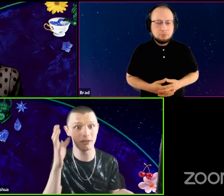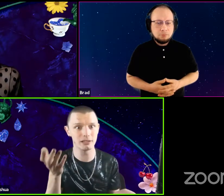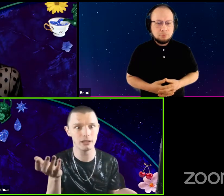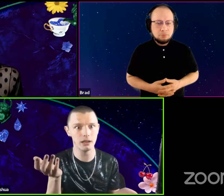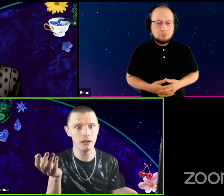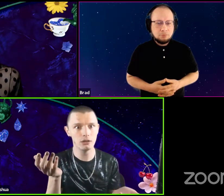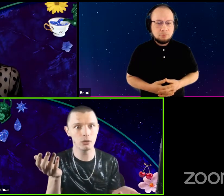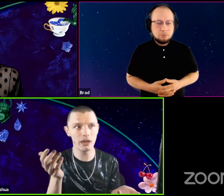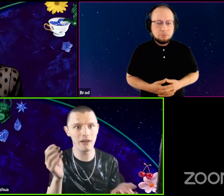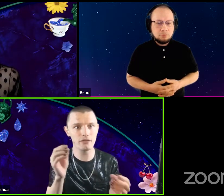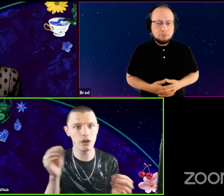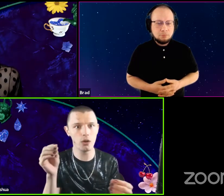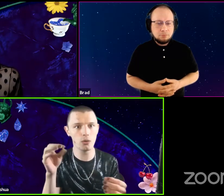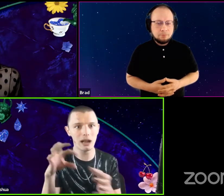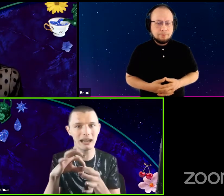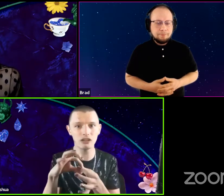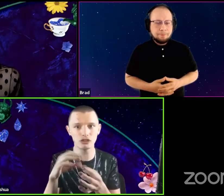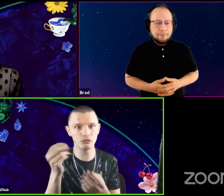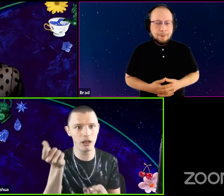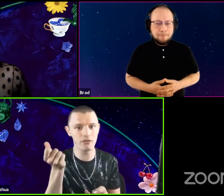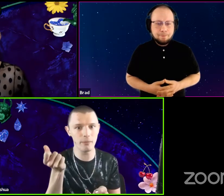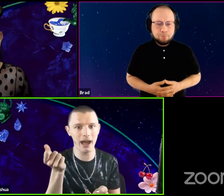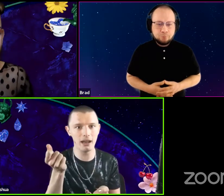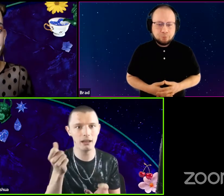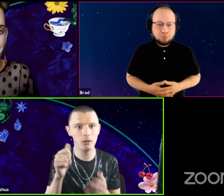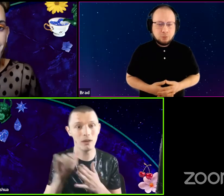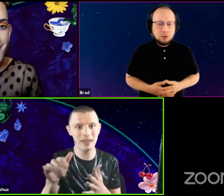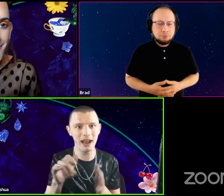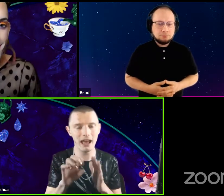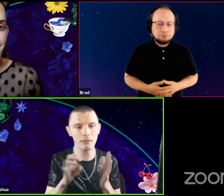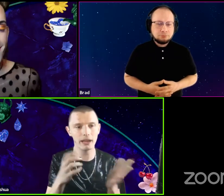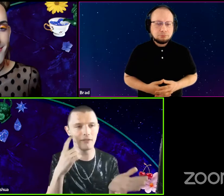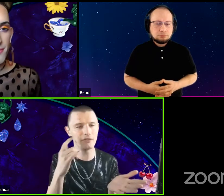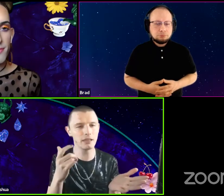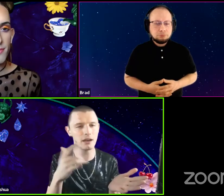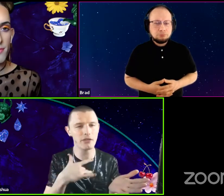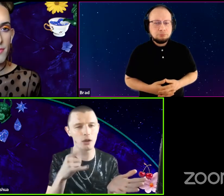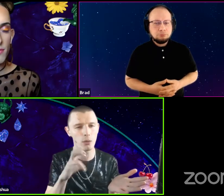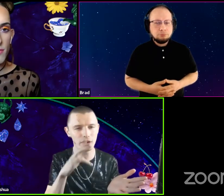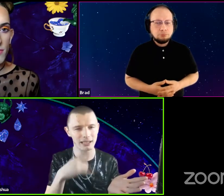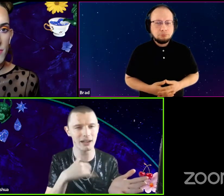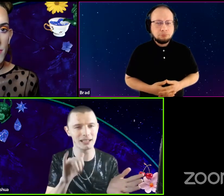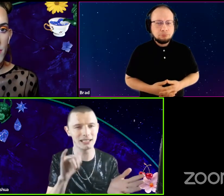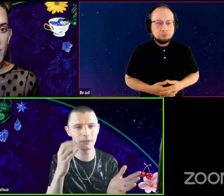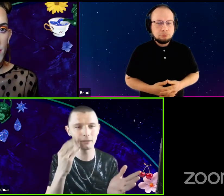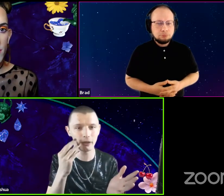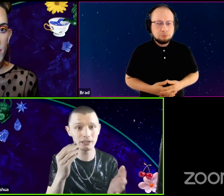So they have no connection right off the bat, with that element. And I feel, I feel like queer kids have that same experience.